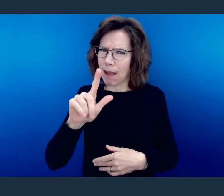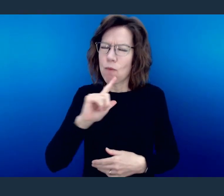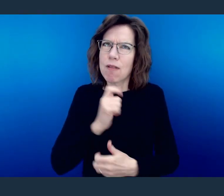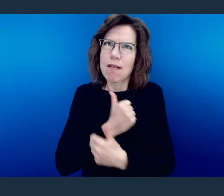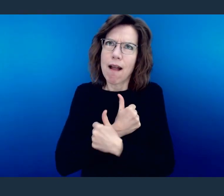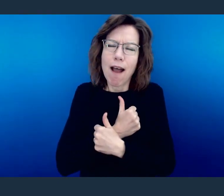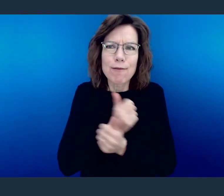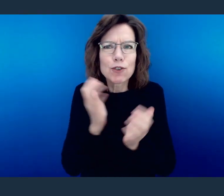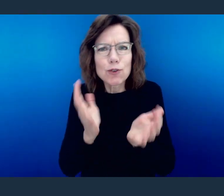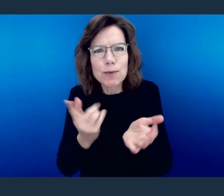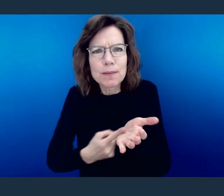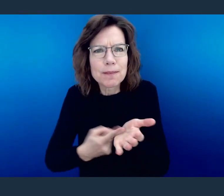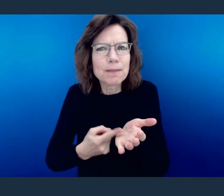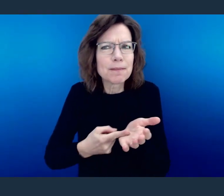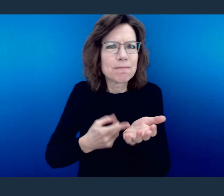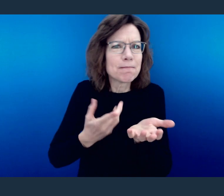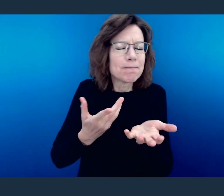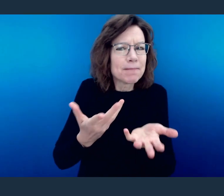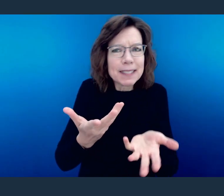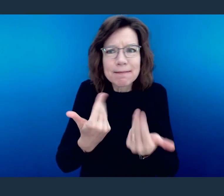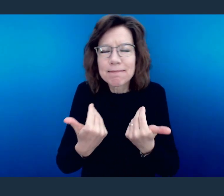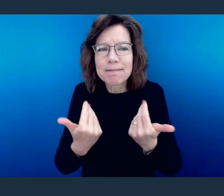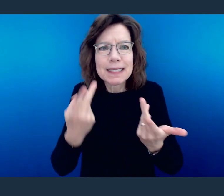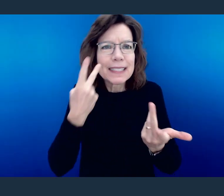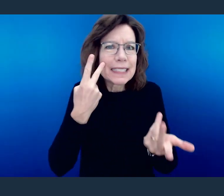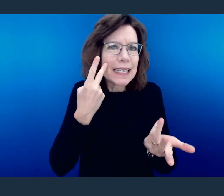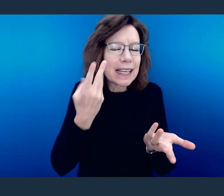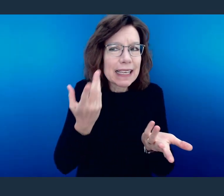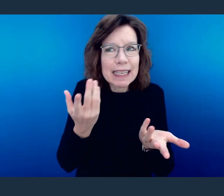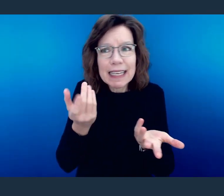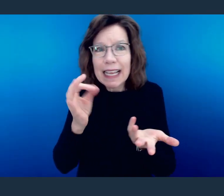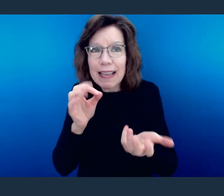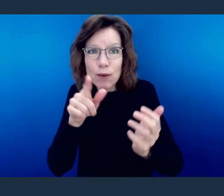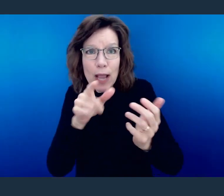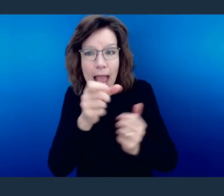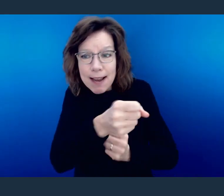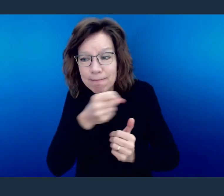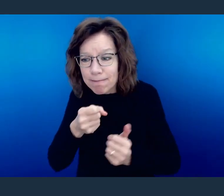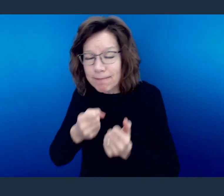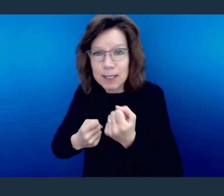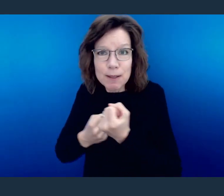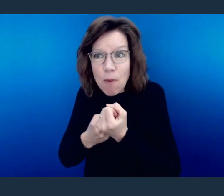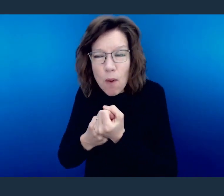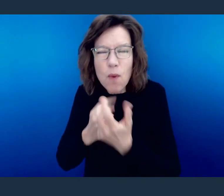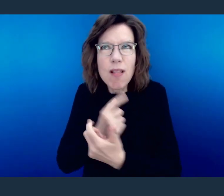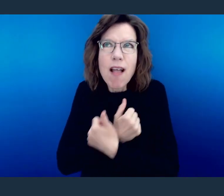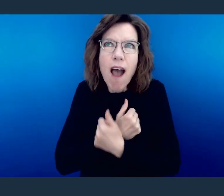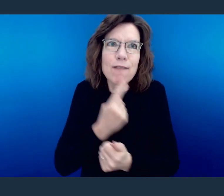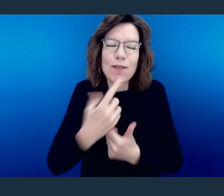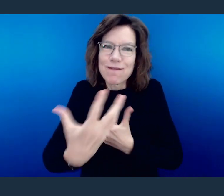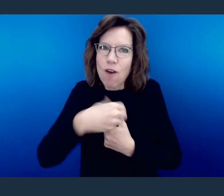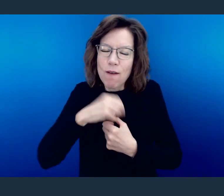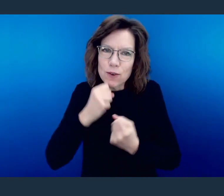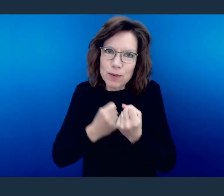I would love to chat with you about that and see how we can plug you in. We would love to have you serving.